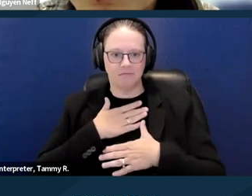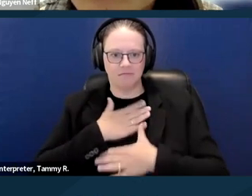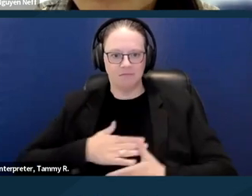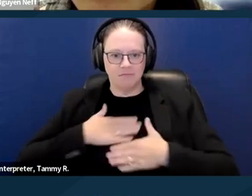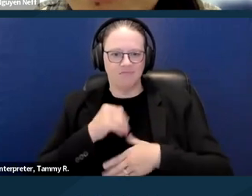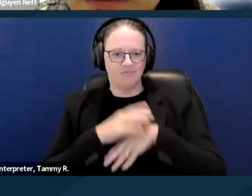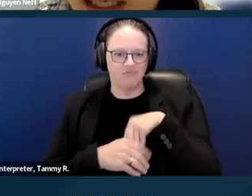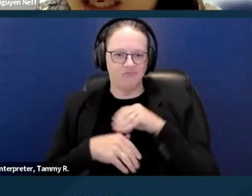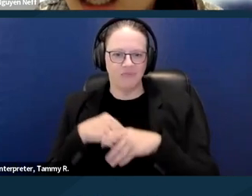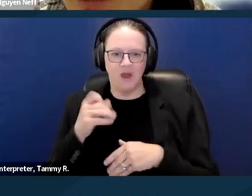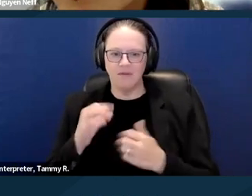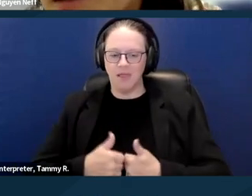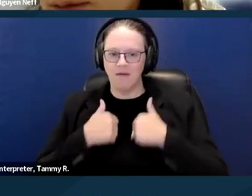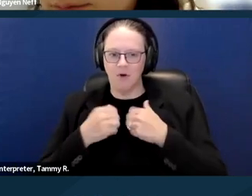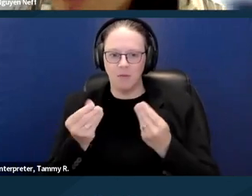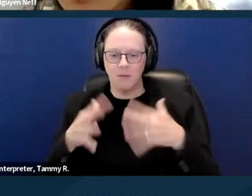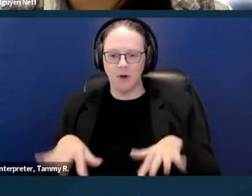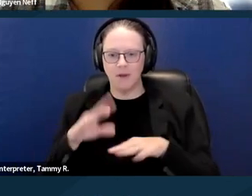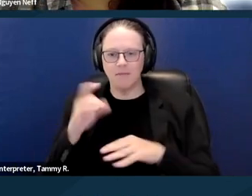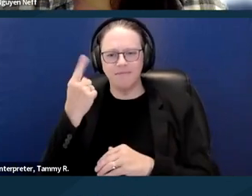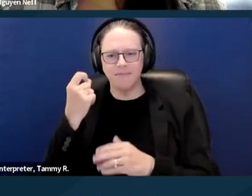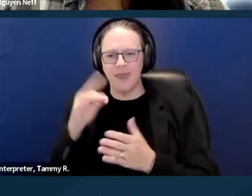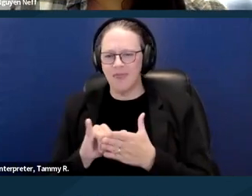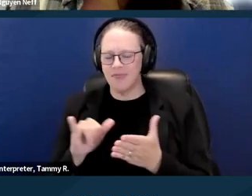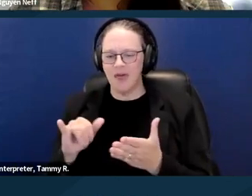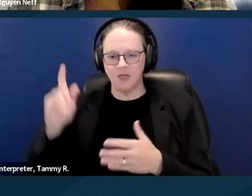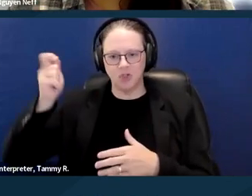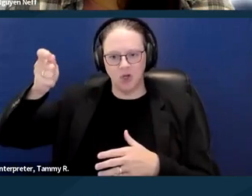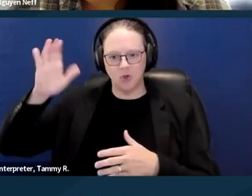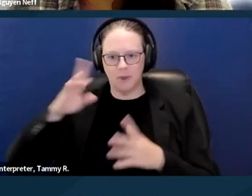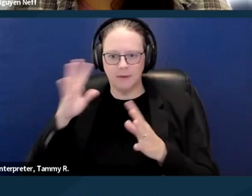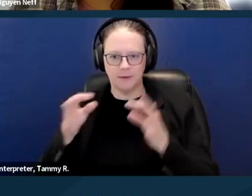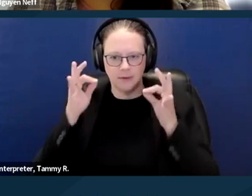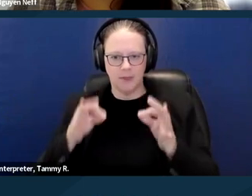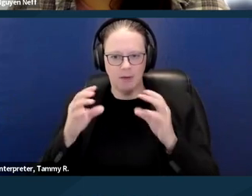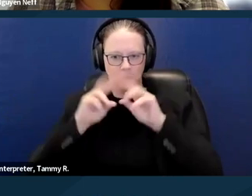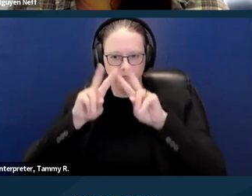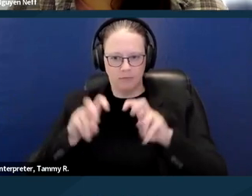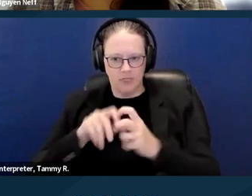but to me this is a higher standard than, you know, maybe a person with a disability who